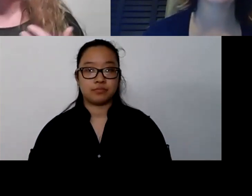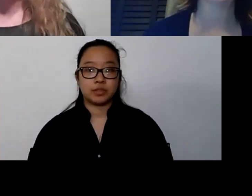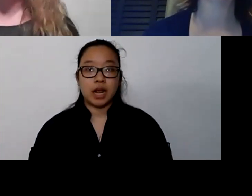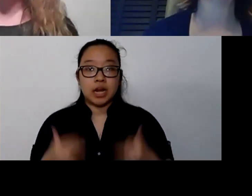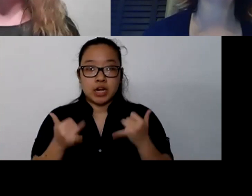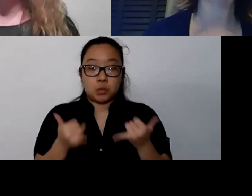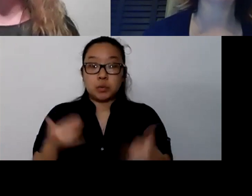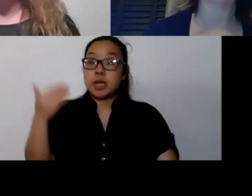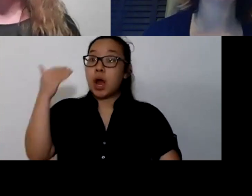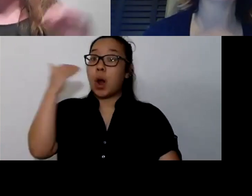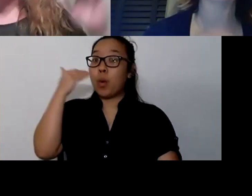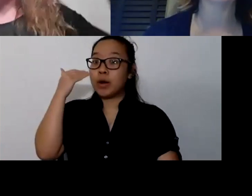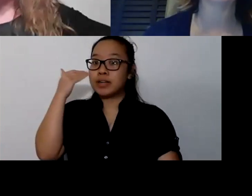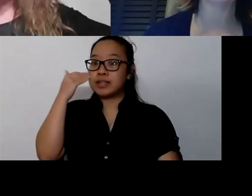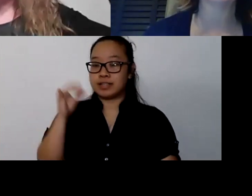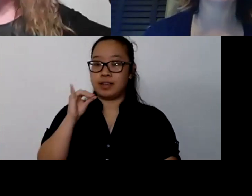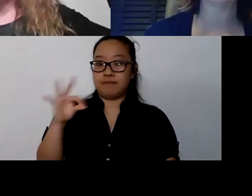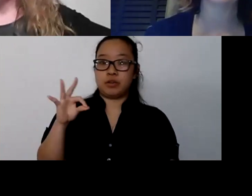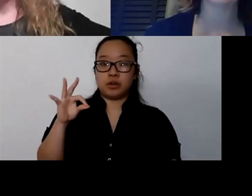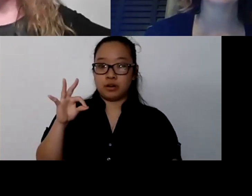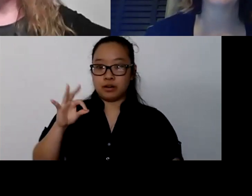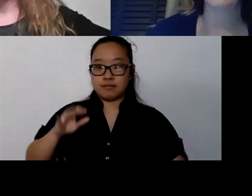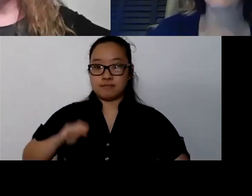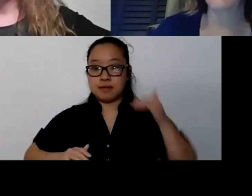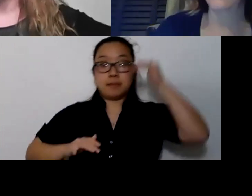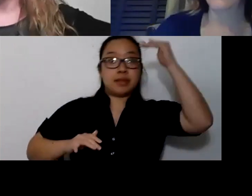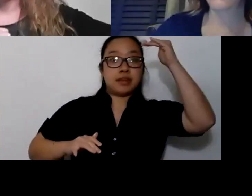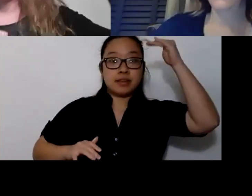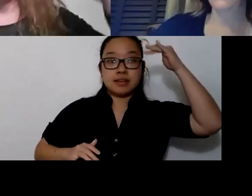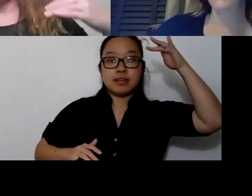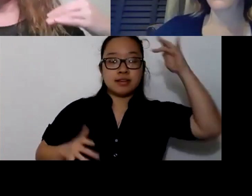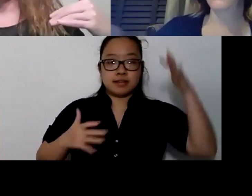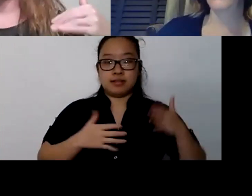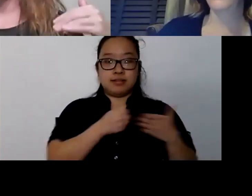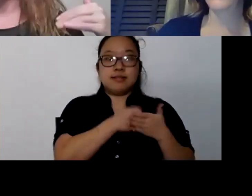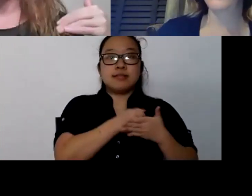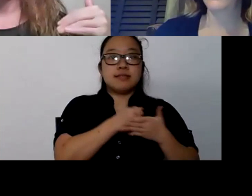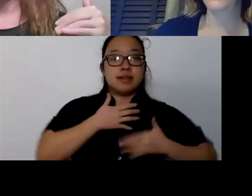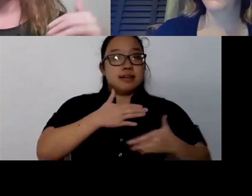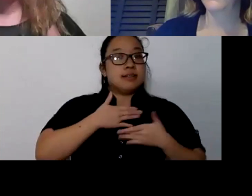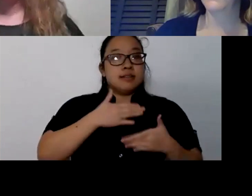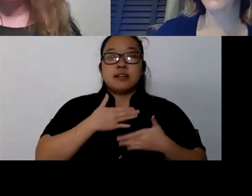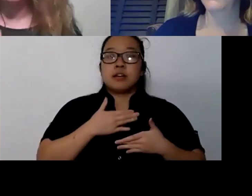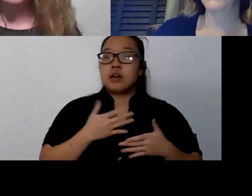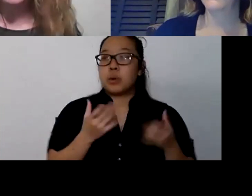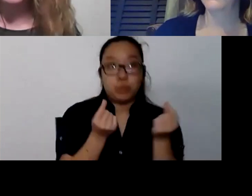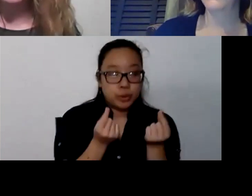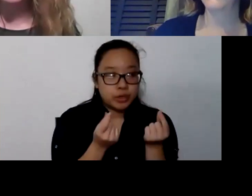when you notice that. Okay, am I up here? What are some things I can do to regulate myself back down? Am I down here?